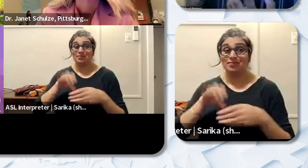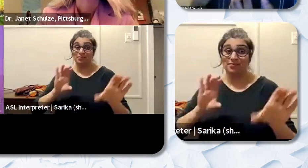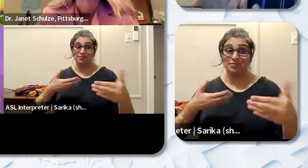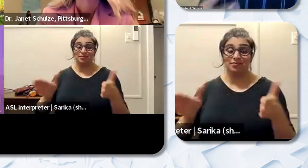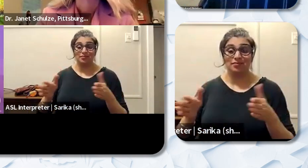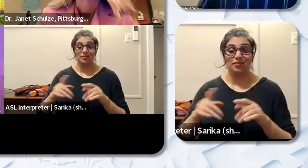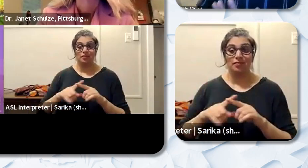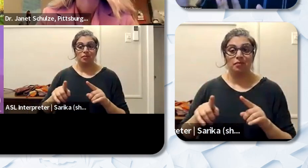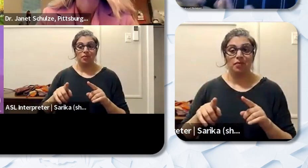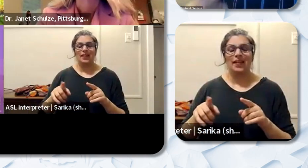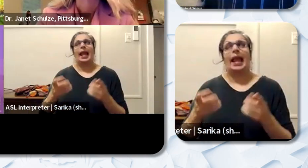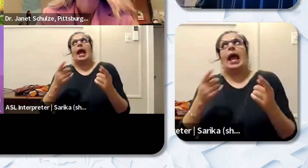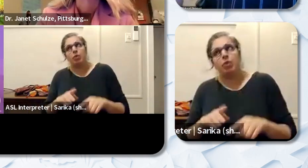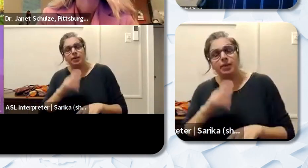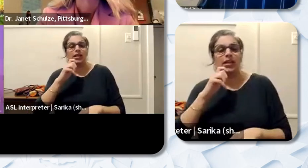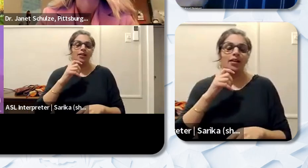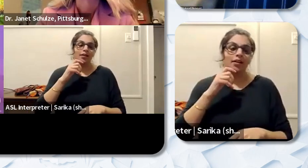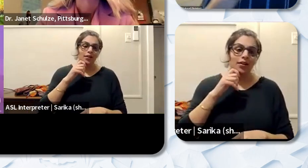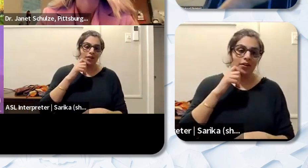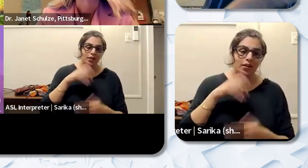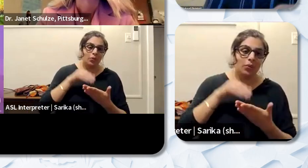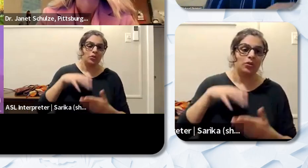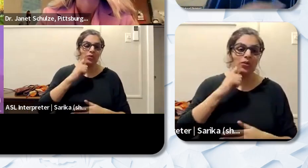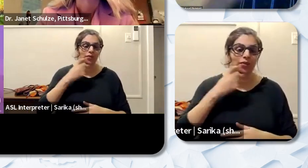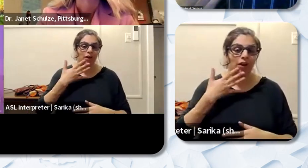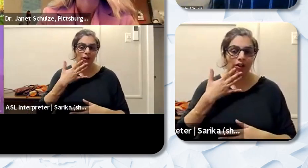be students of color so they're Black and then they think well if we pair them with this teacher